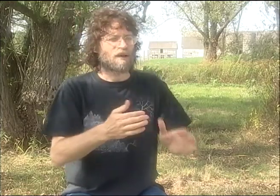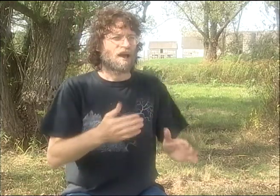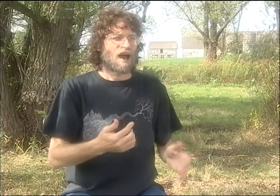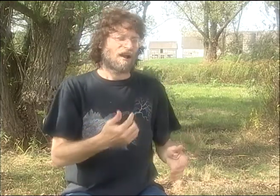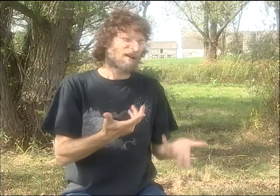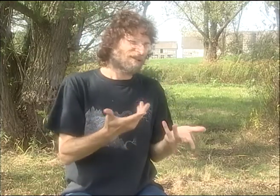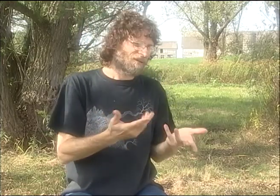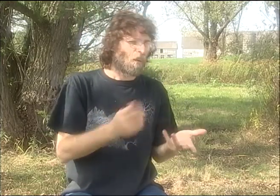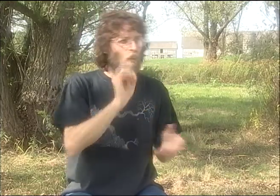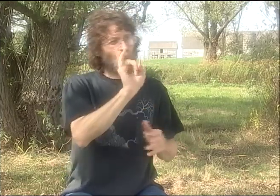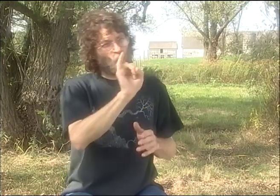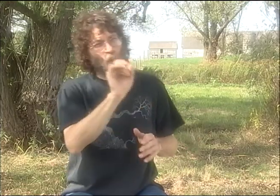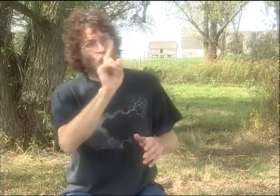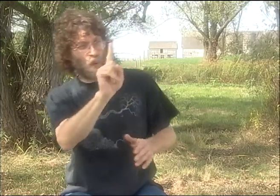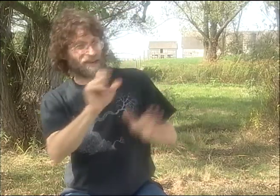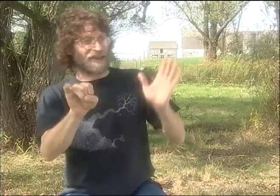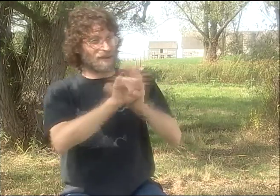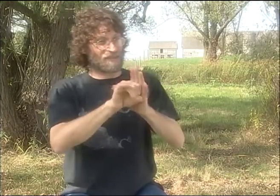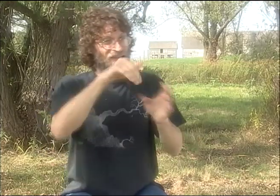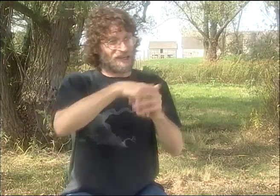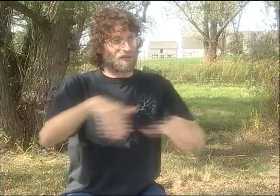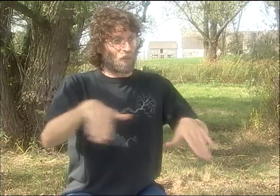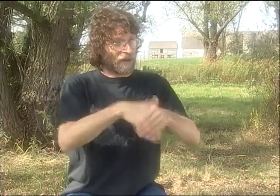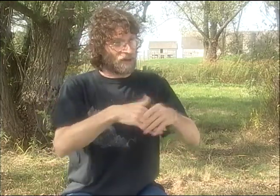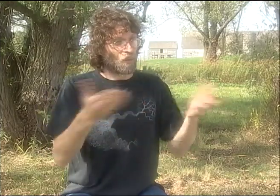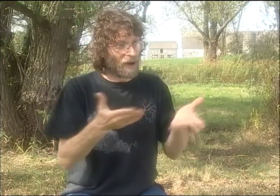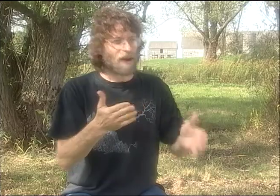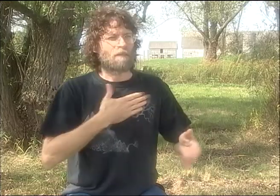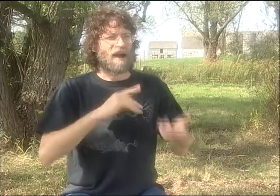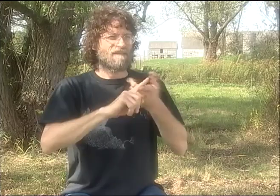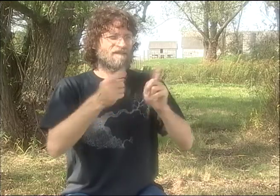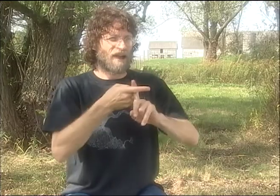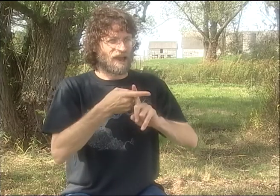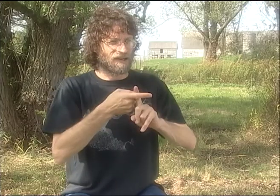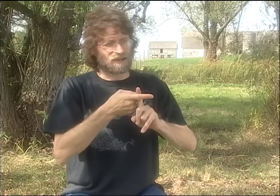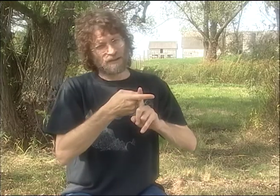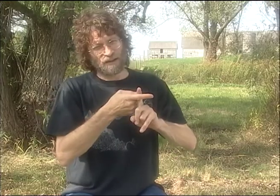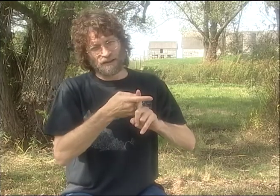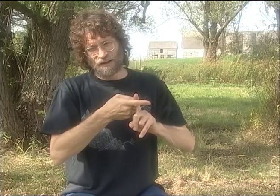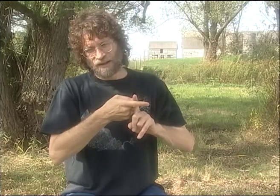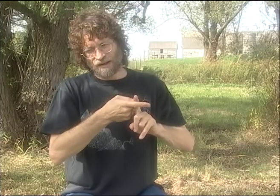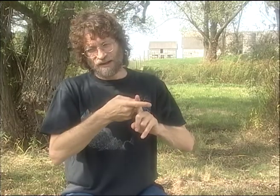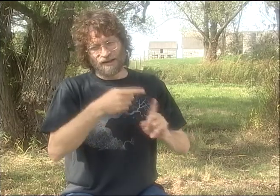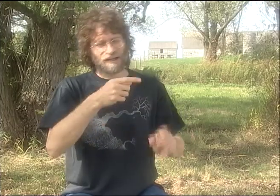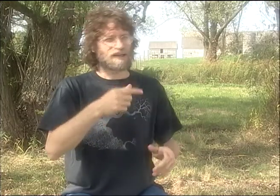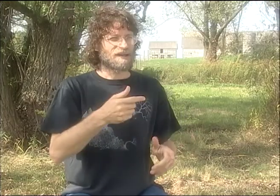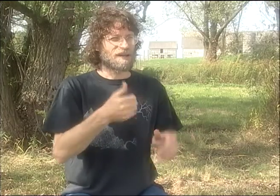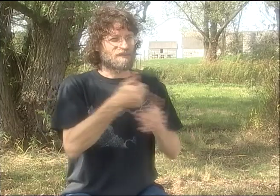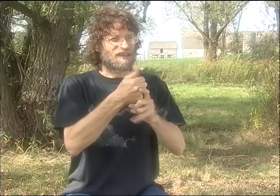BUT MOSTLY I CAME UP WITH, LIKE, DIFFERENT TABLEAUS AND THINGS THAT I WANTED. THERE WAS ONE IMAGE IN THE WEDDING